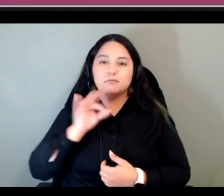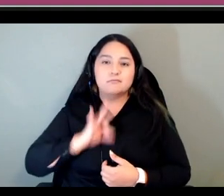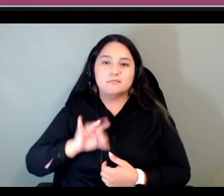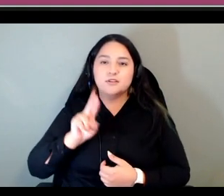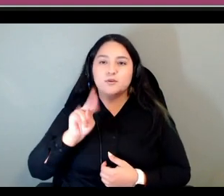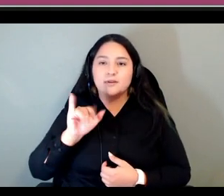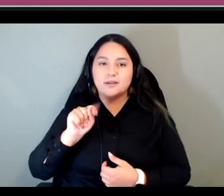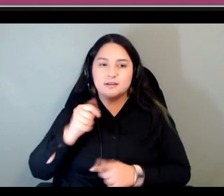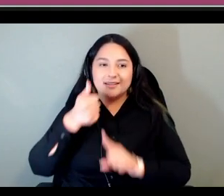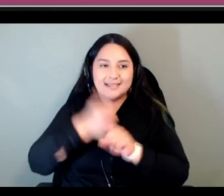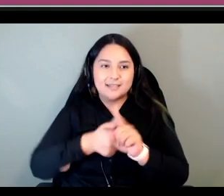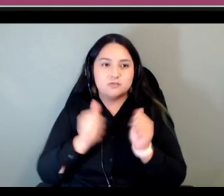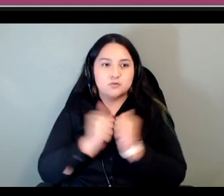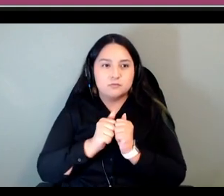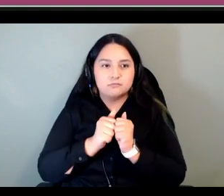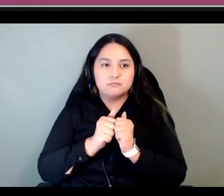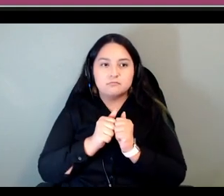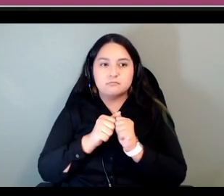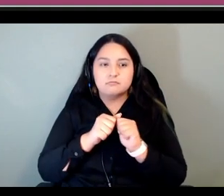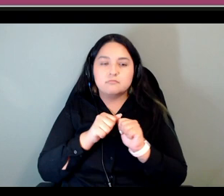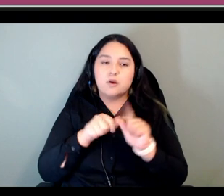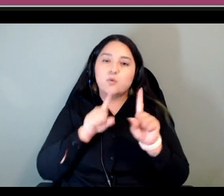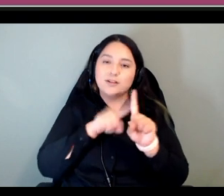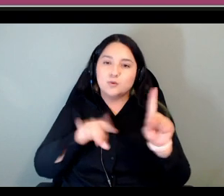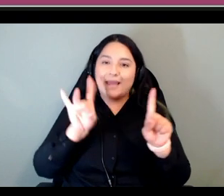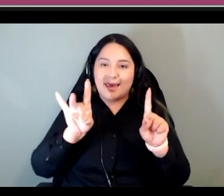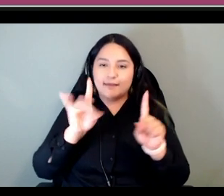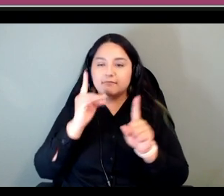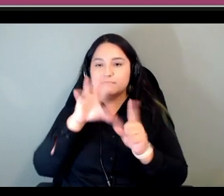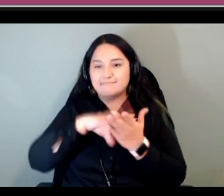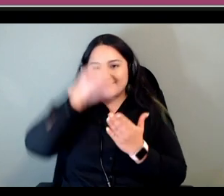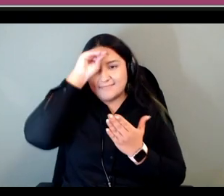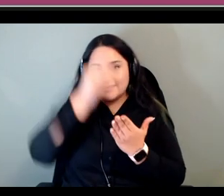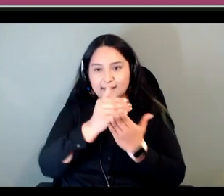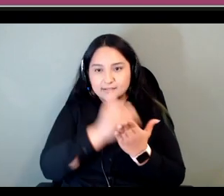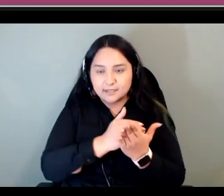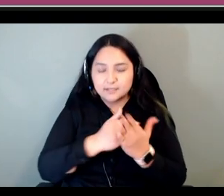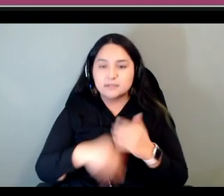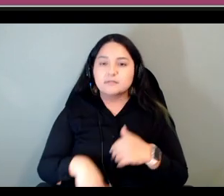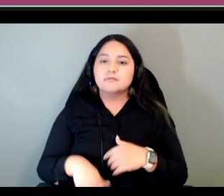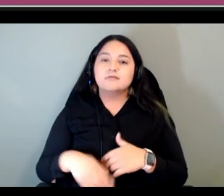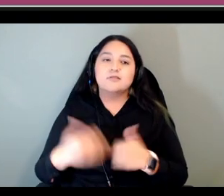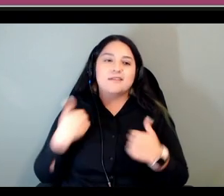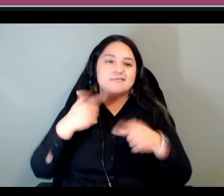um so as i mentioned there's survival phrases questions greetings hospitality whether it